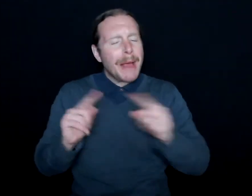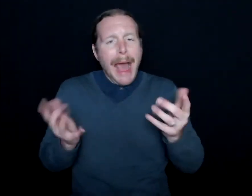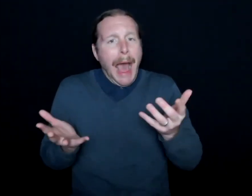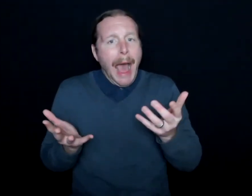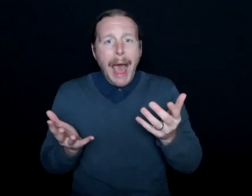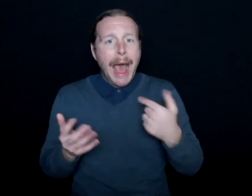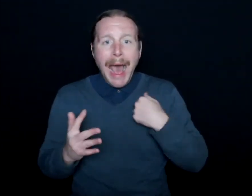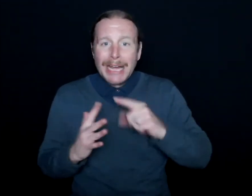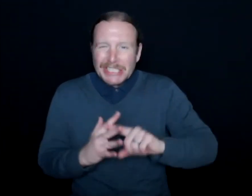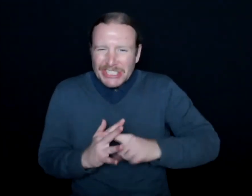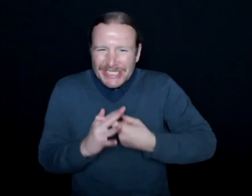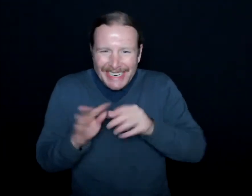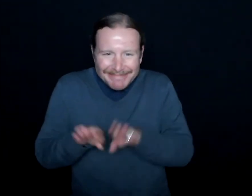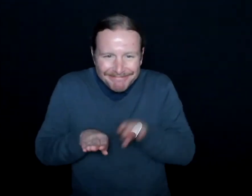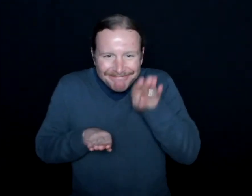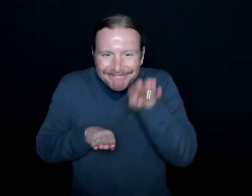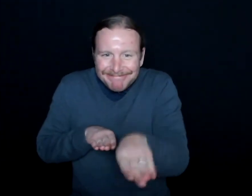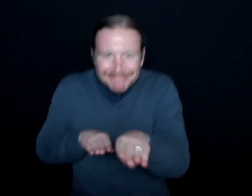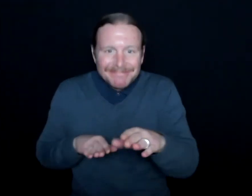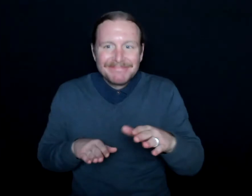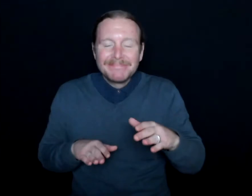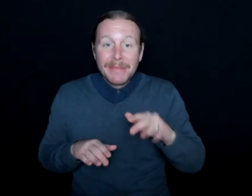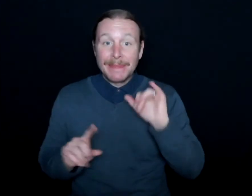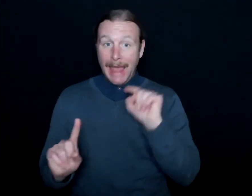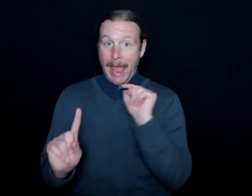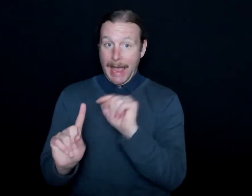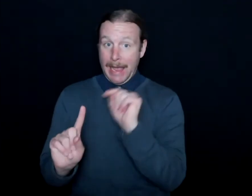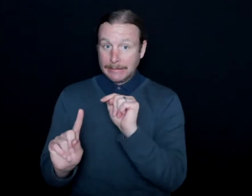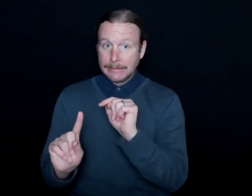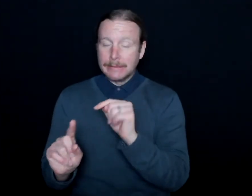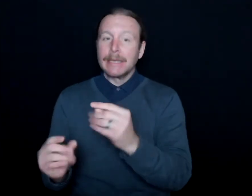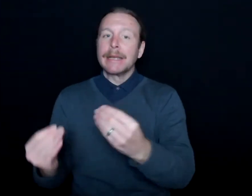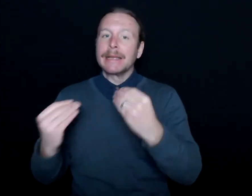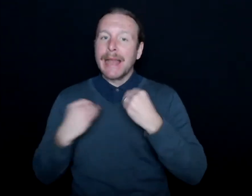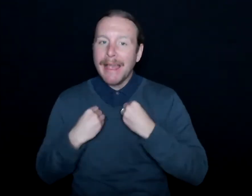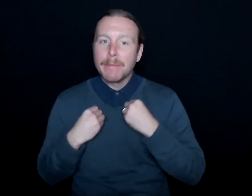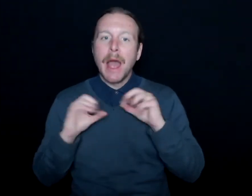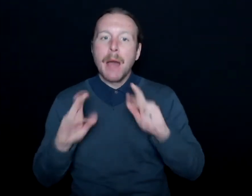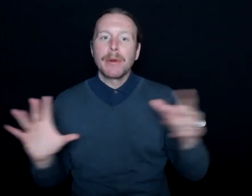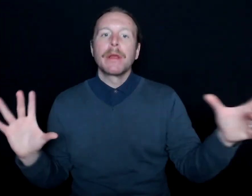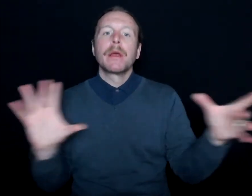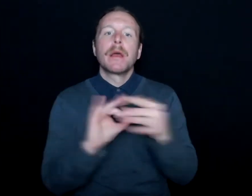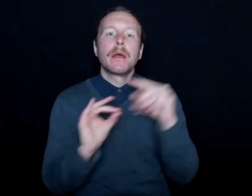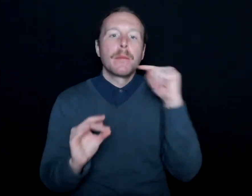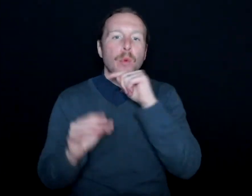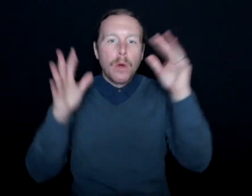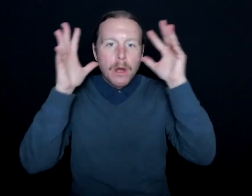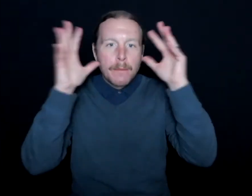getting my foot in the door. It was there that allowed me to connect with the Milwaukee Bucks and Fiserv Forum.